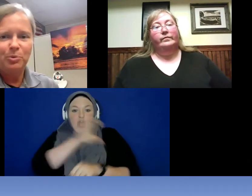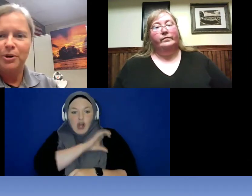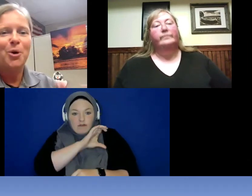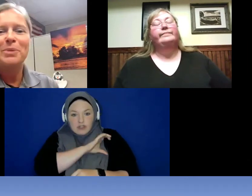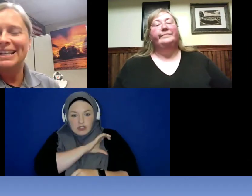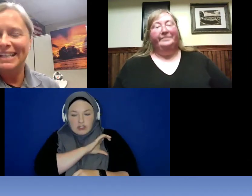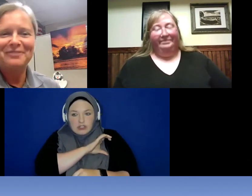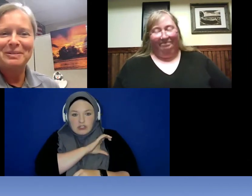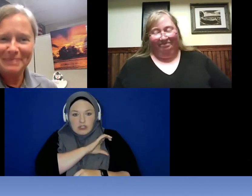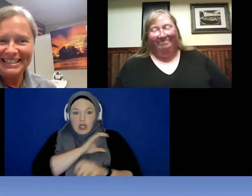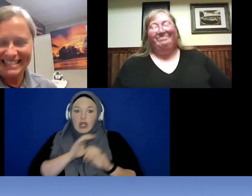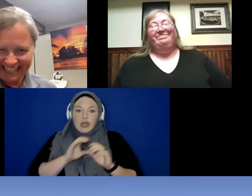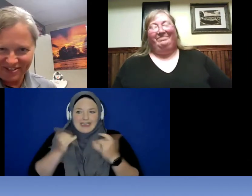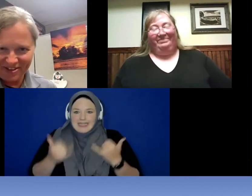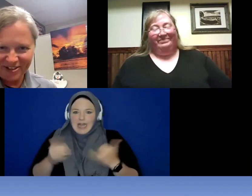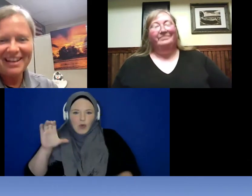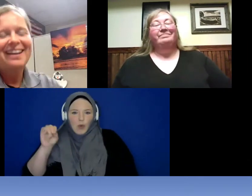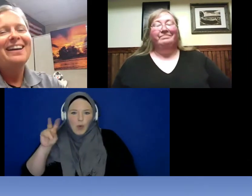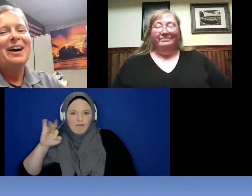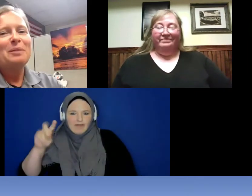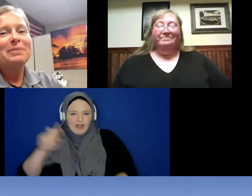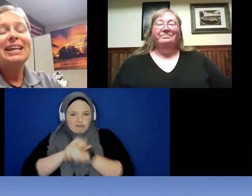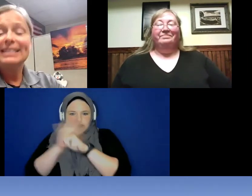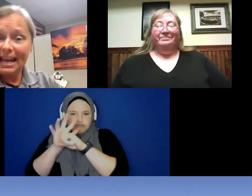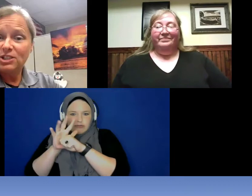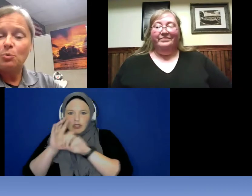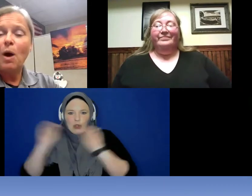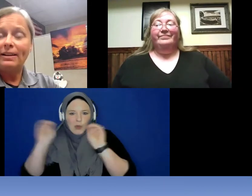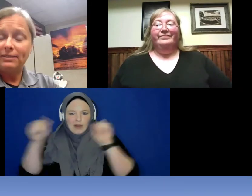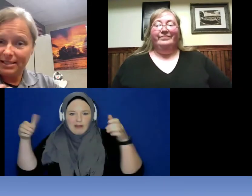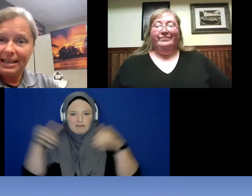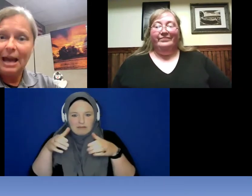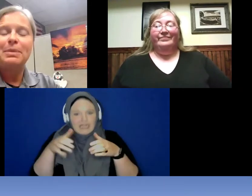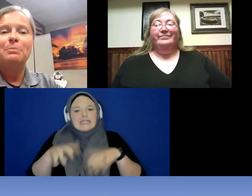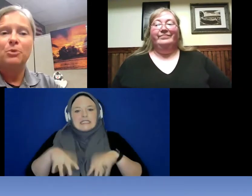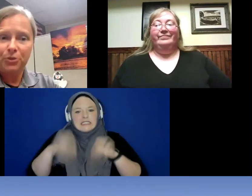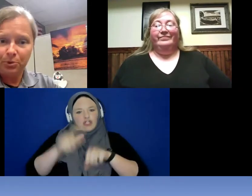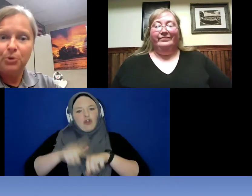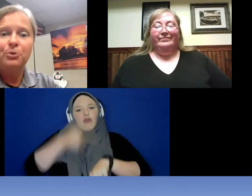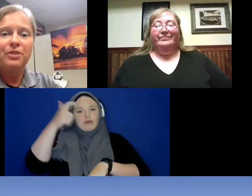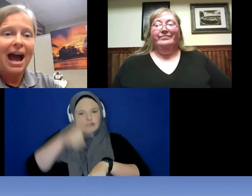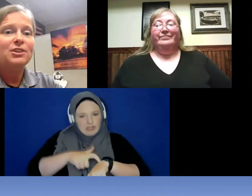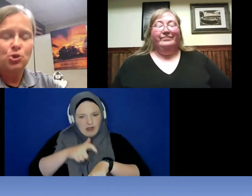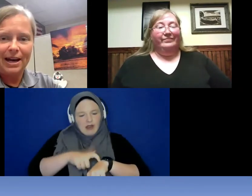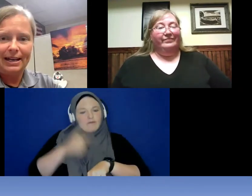where nobody can be together it takes a while to get people through that training